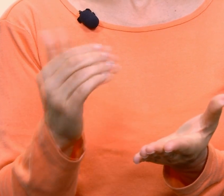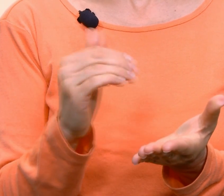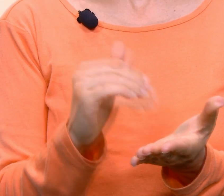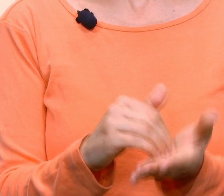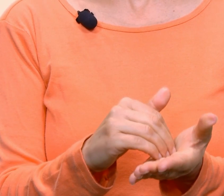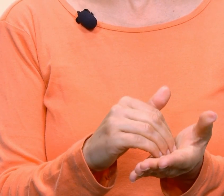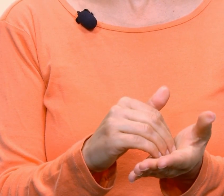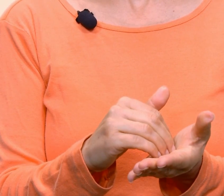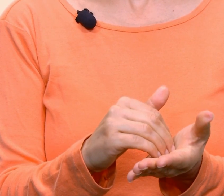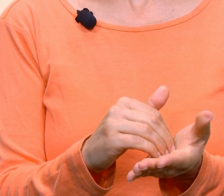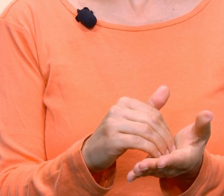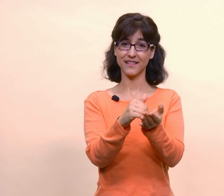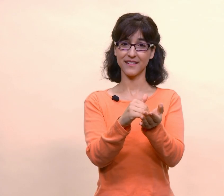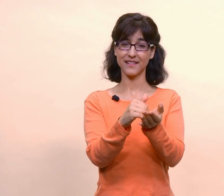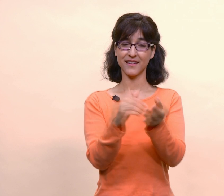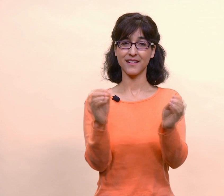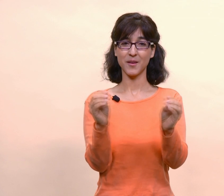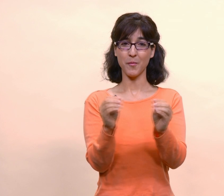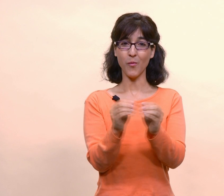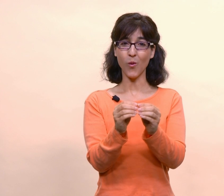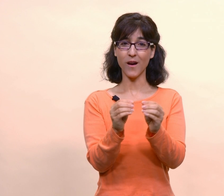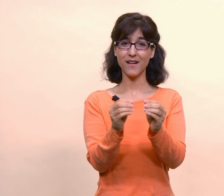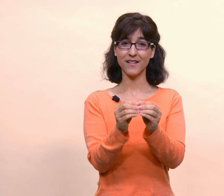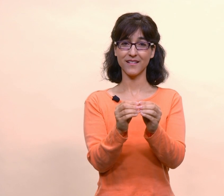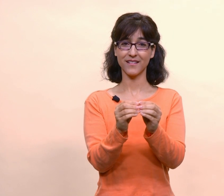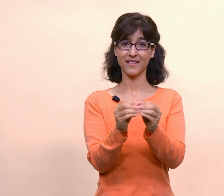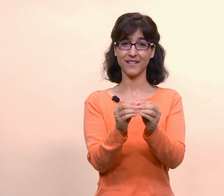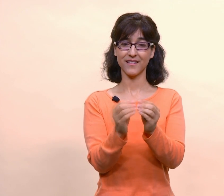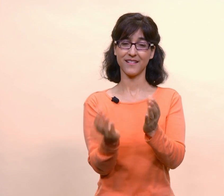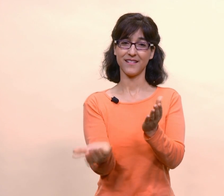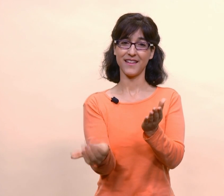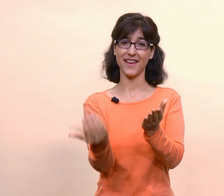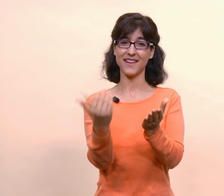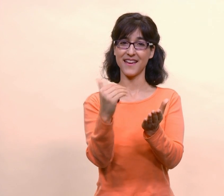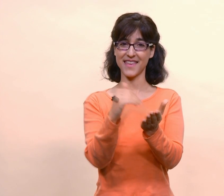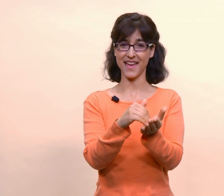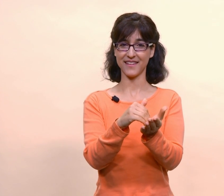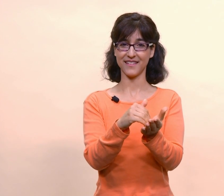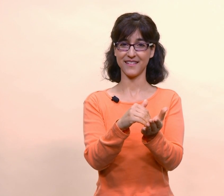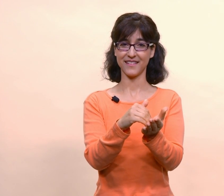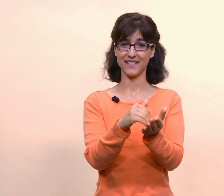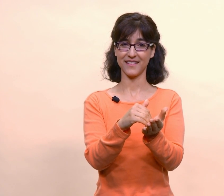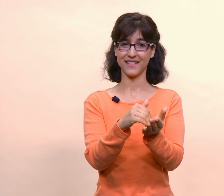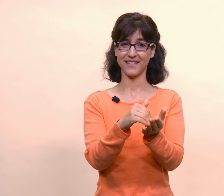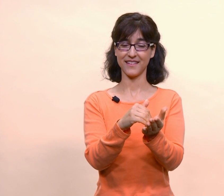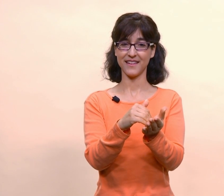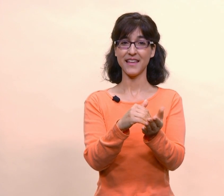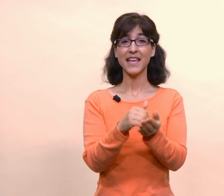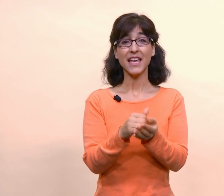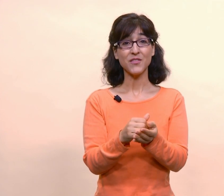Again. More and again.